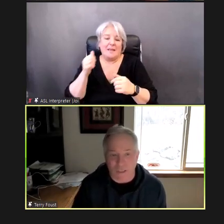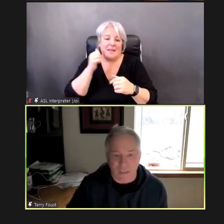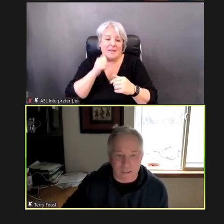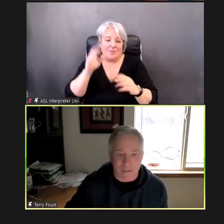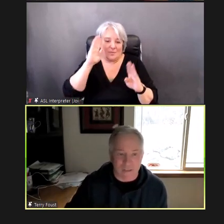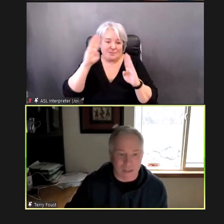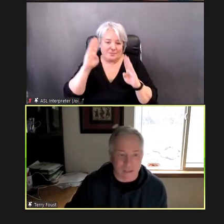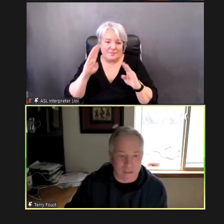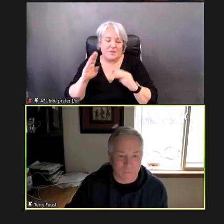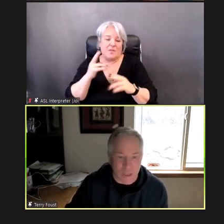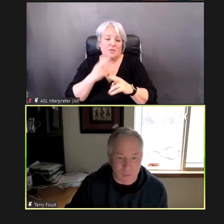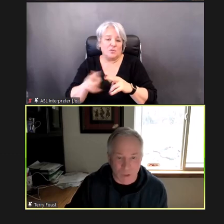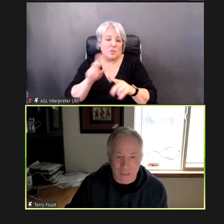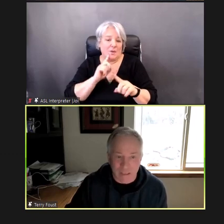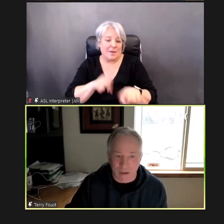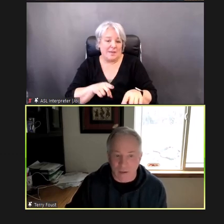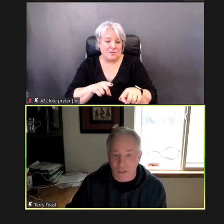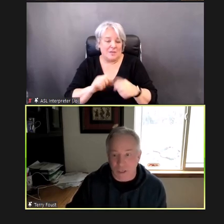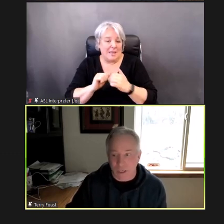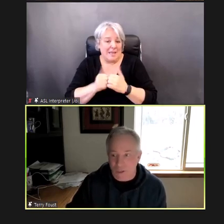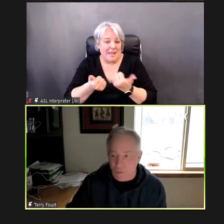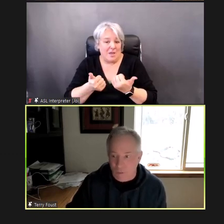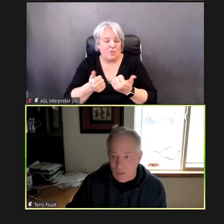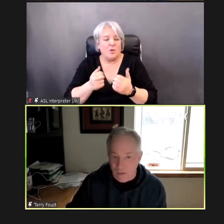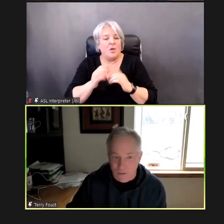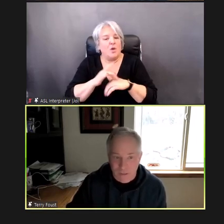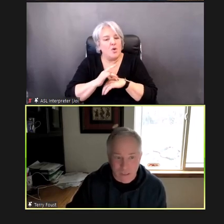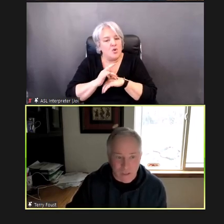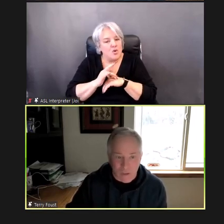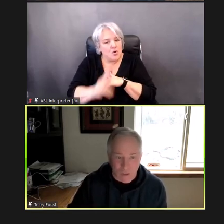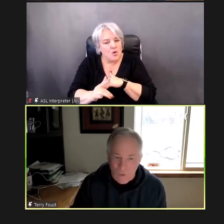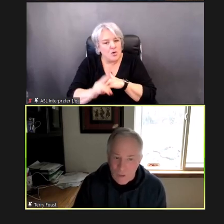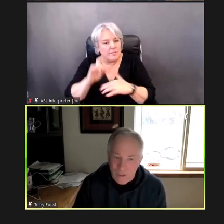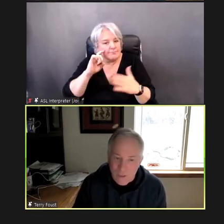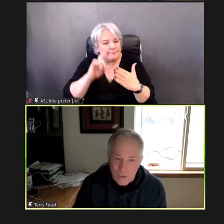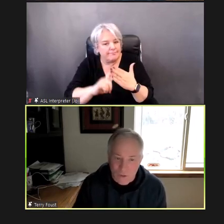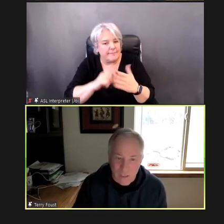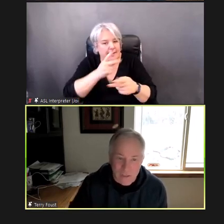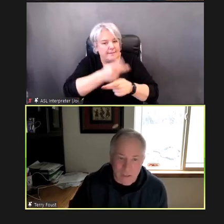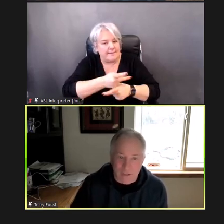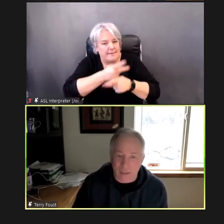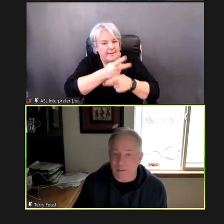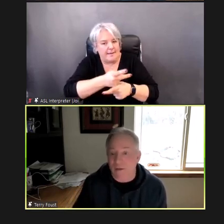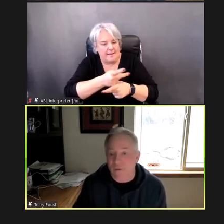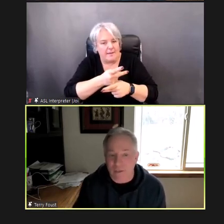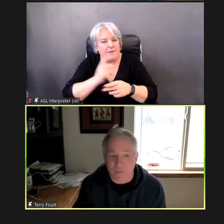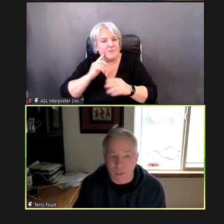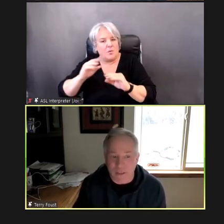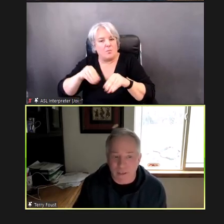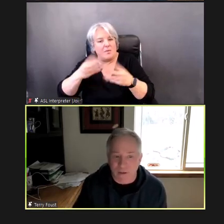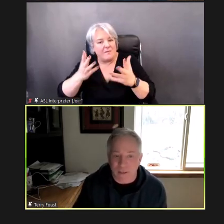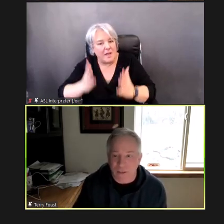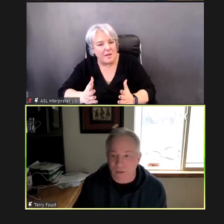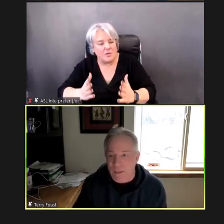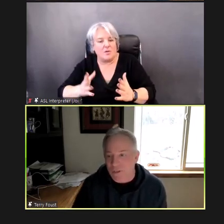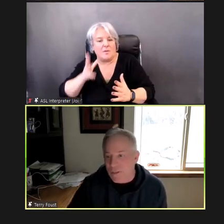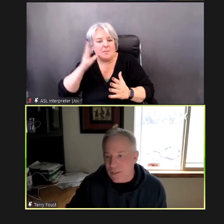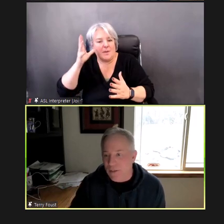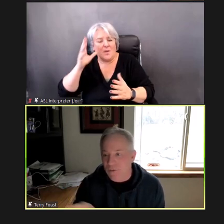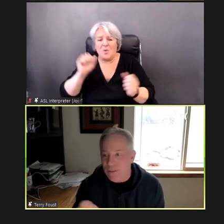that early care and education providers, we all can be trained to conduct, evidence-based hearing screening just like you see in these photos here.